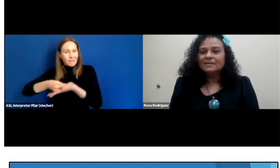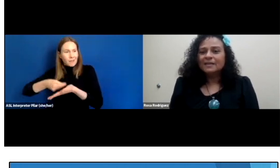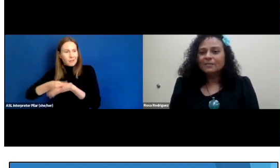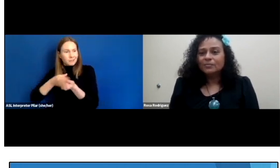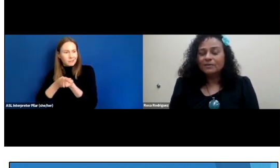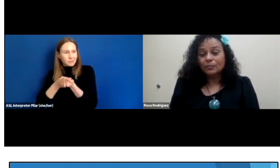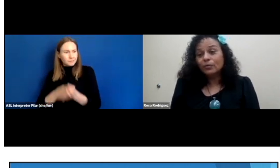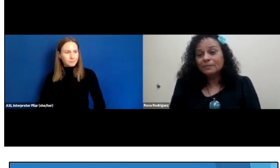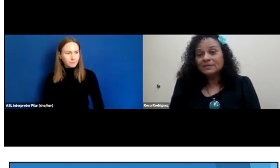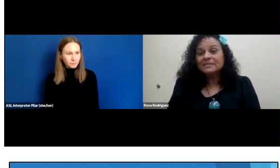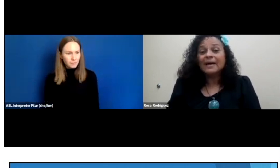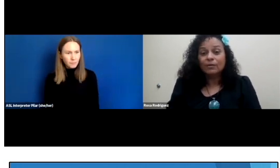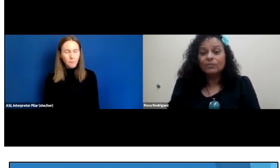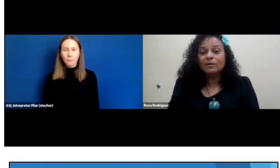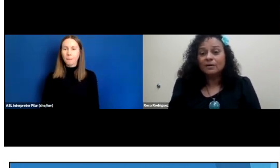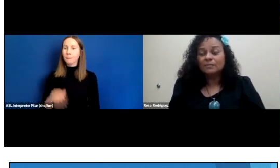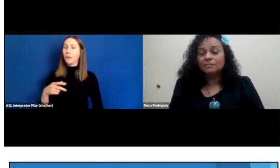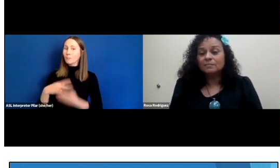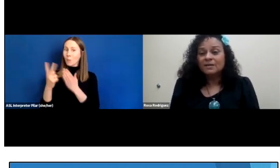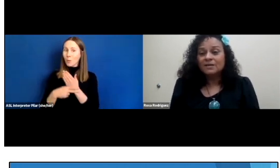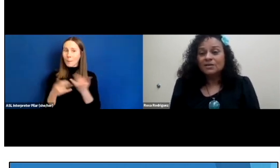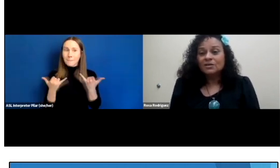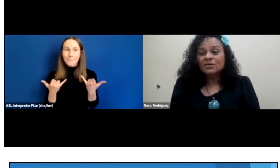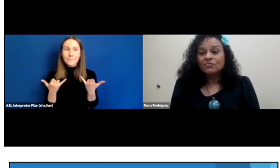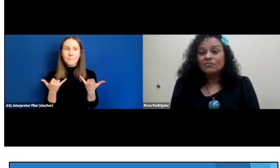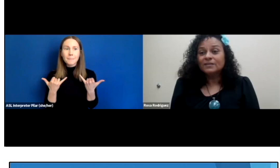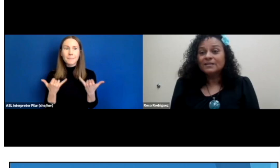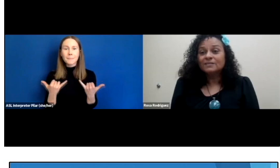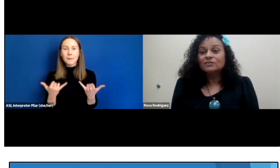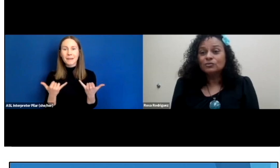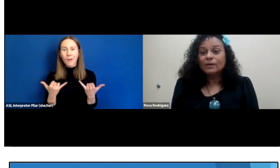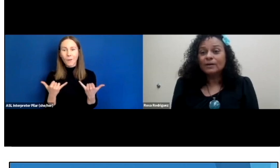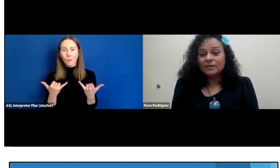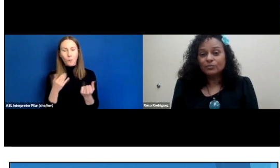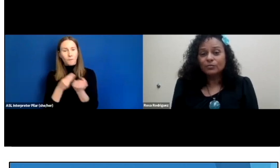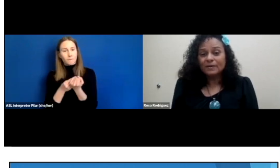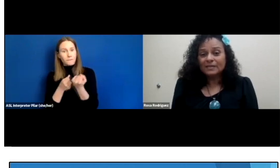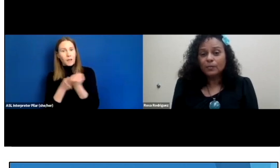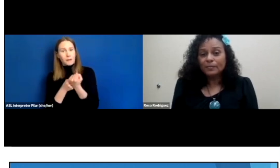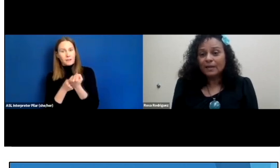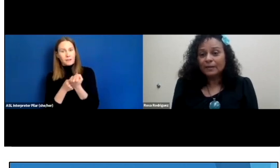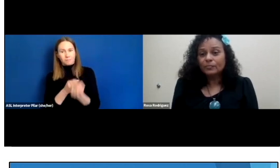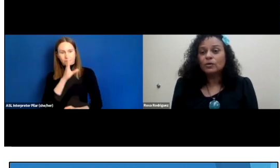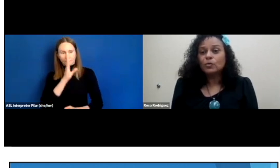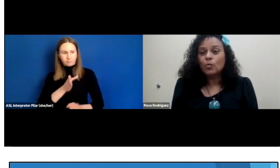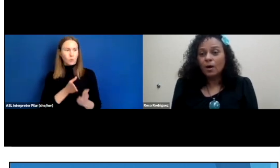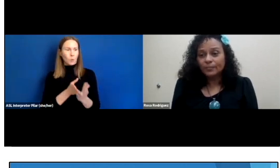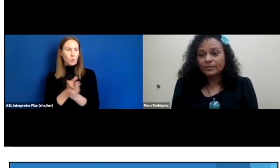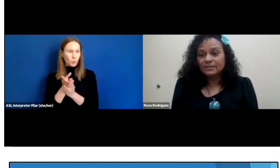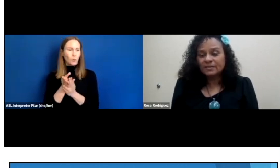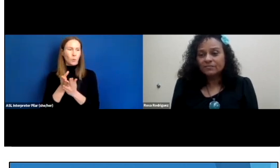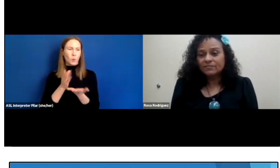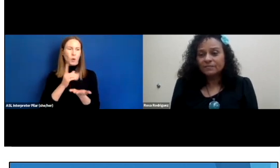The program is now funded directly through the Pinellas Public Library Cooperative